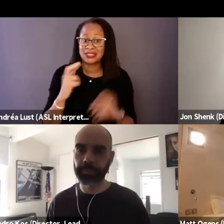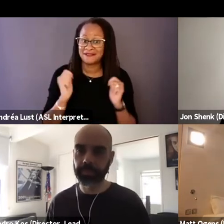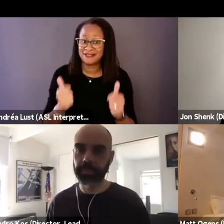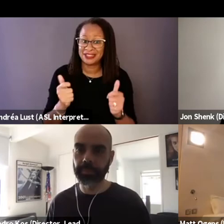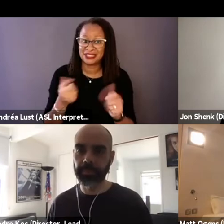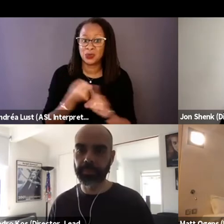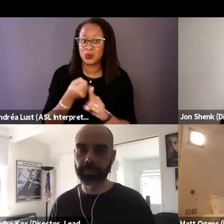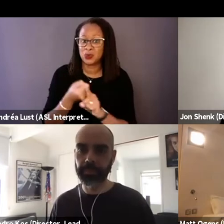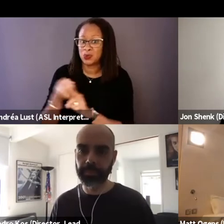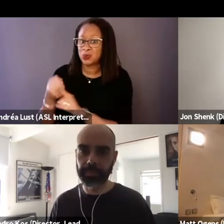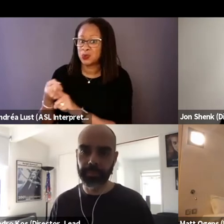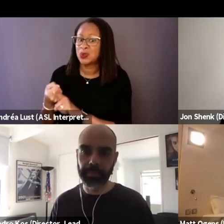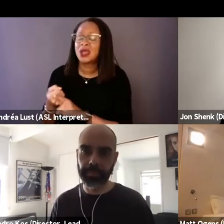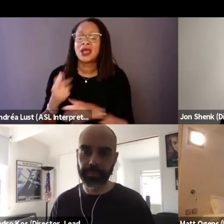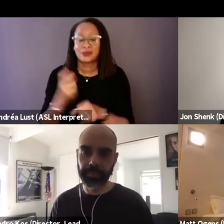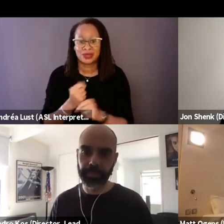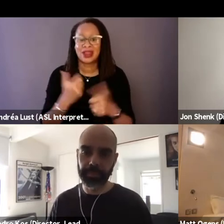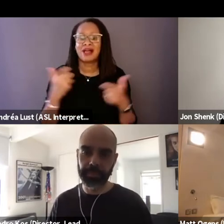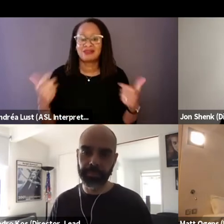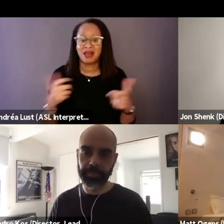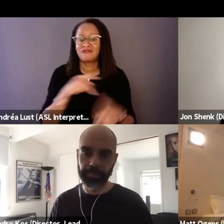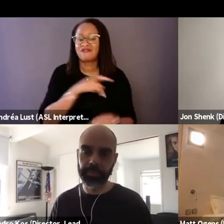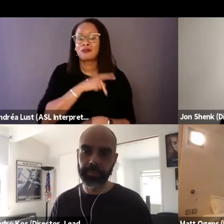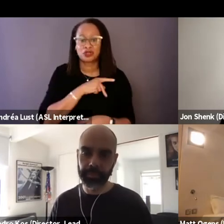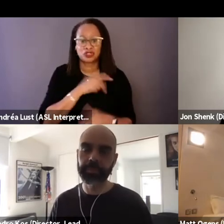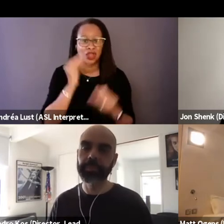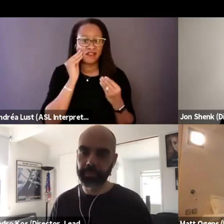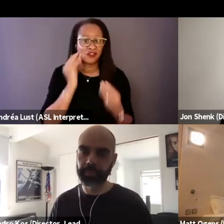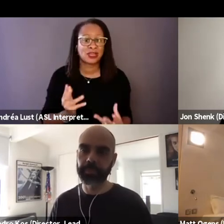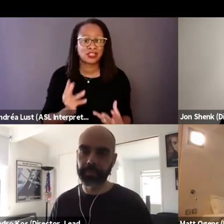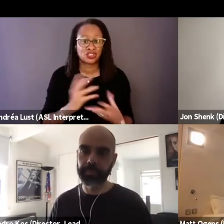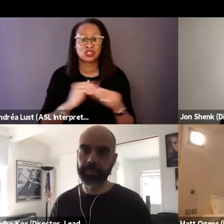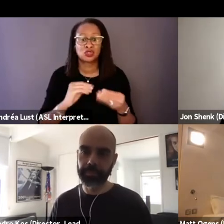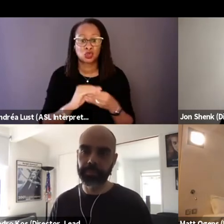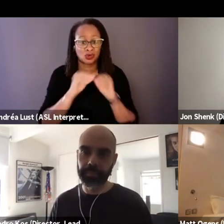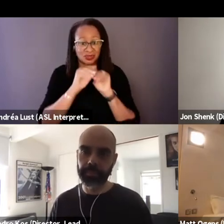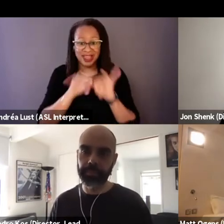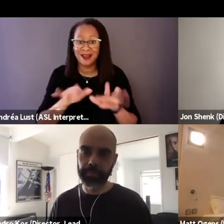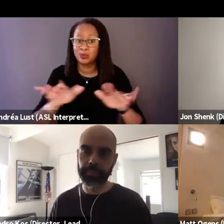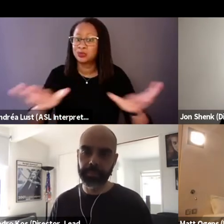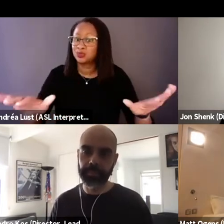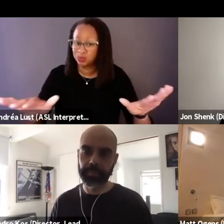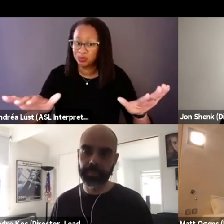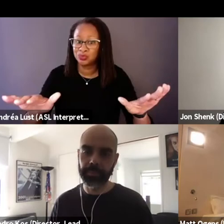we could get a lot of personal information and stories out there from the variety of folks